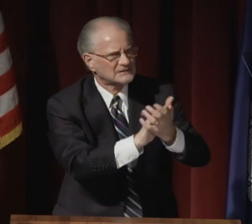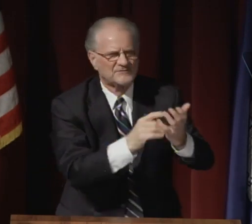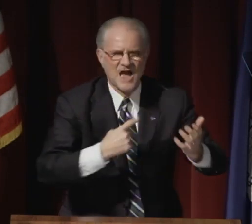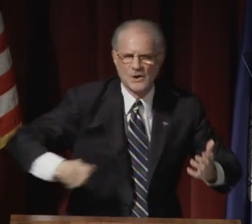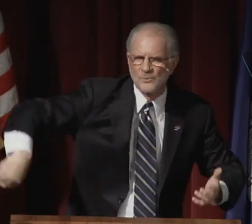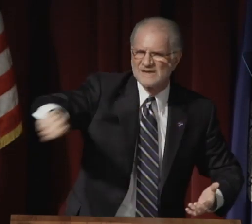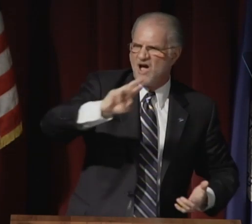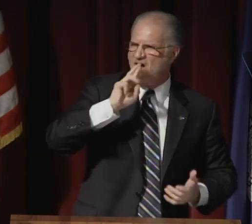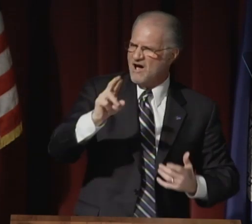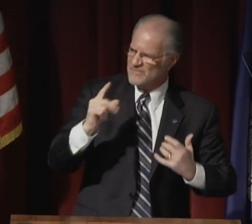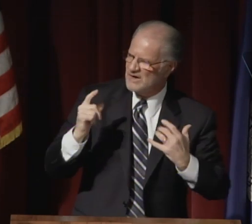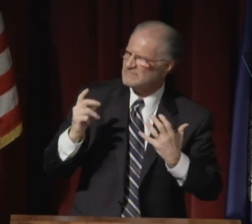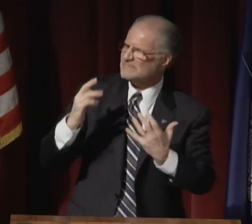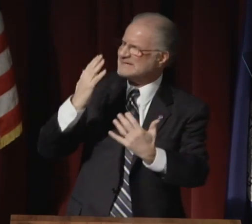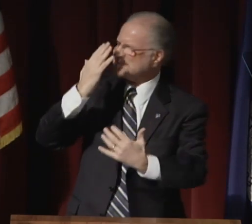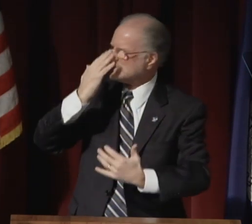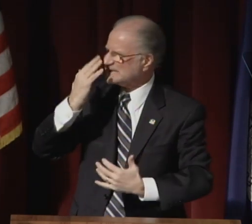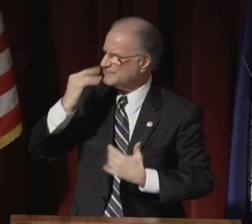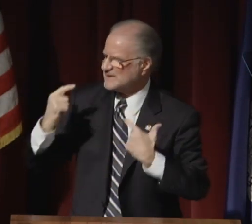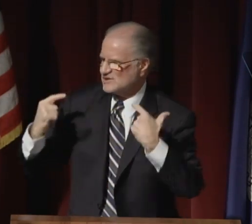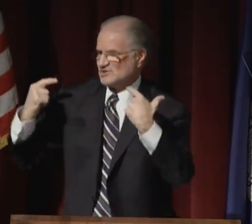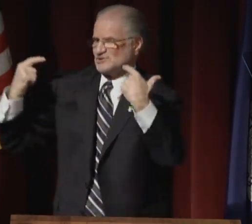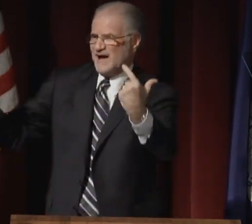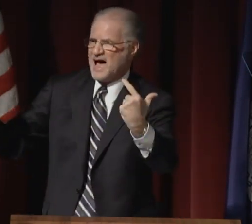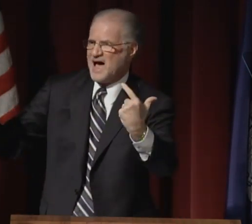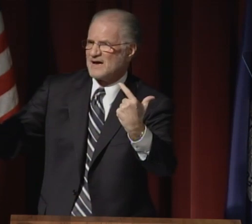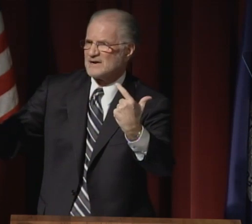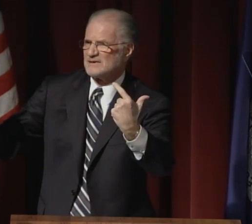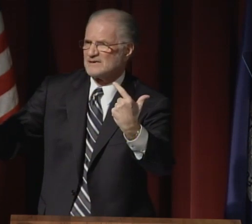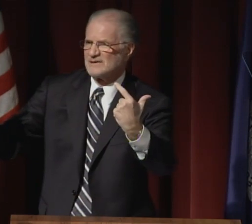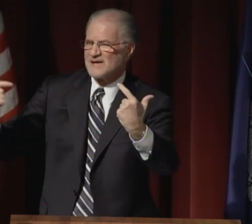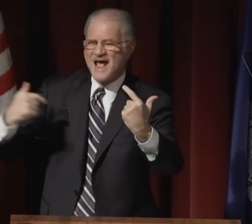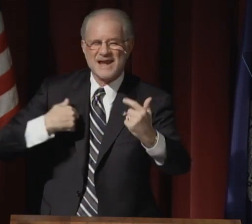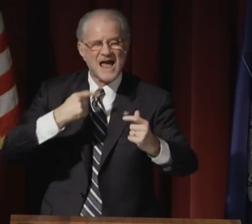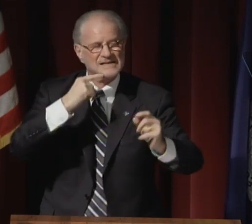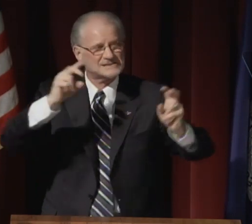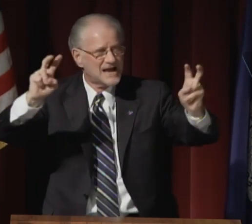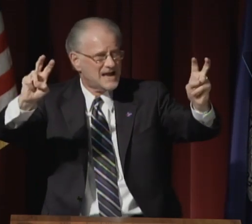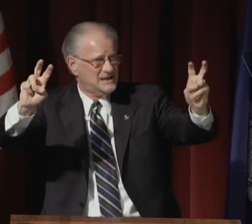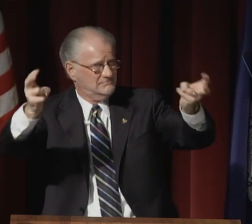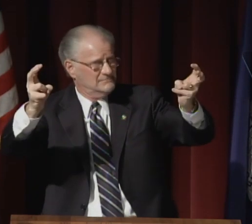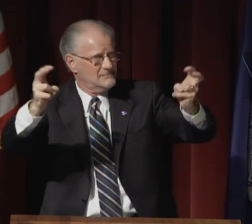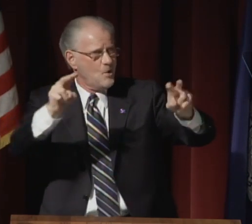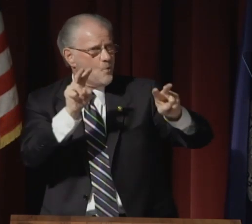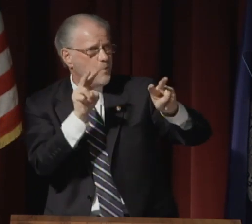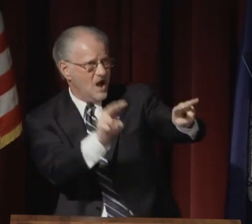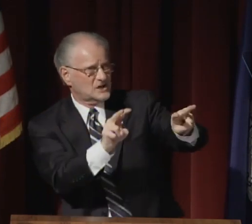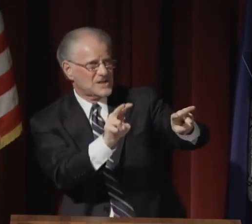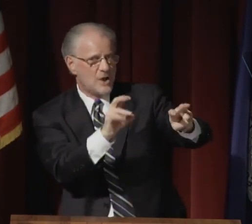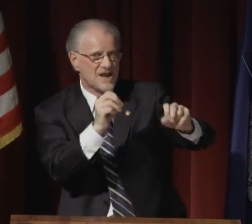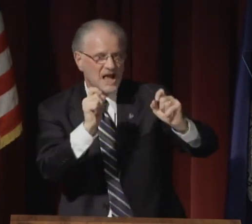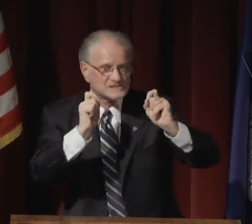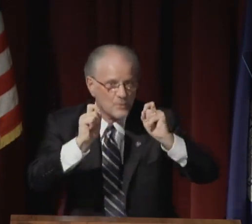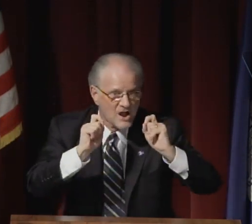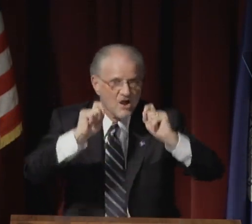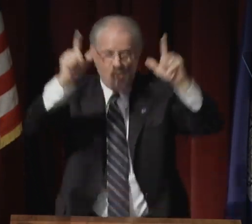We are not like Ozymandias. I believe we are a sleeping giant.